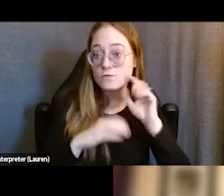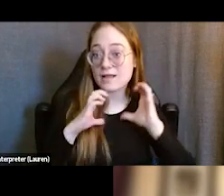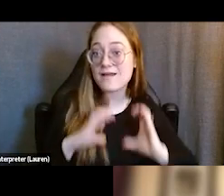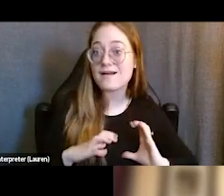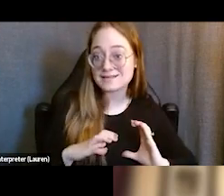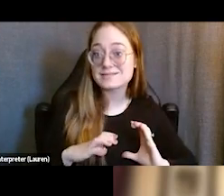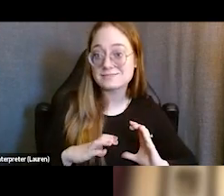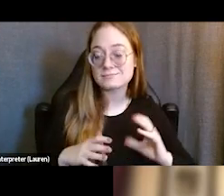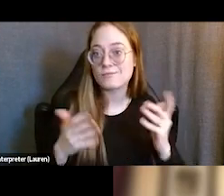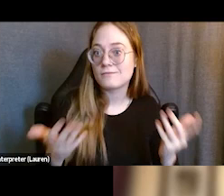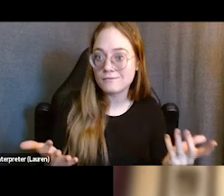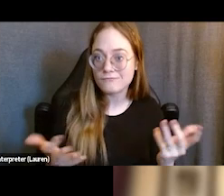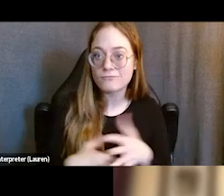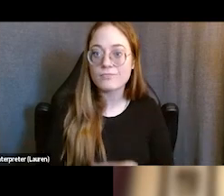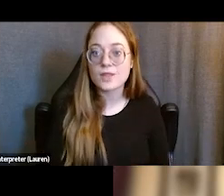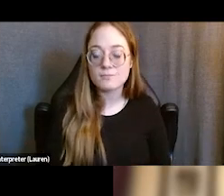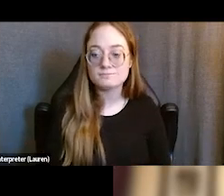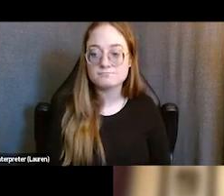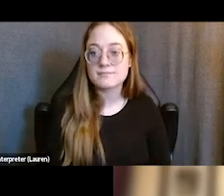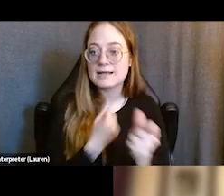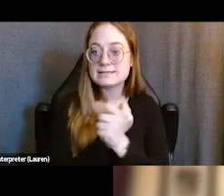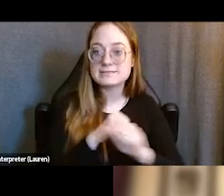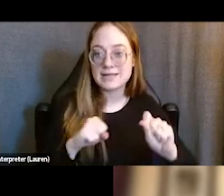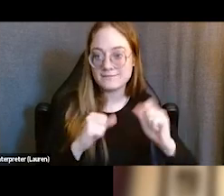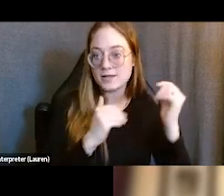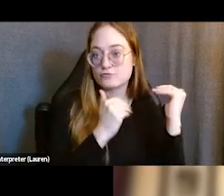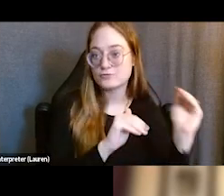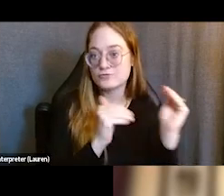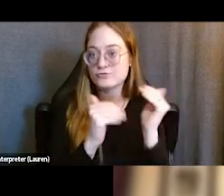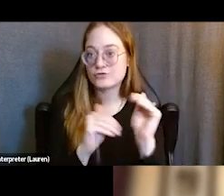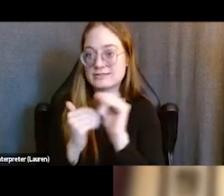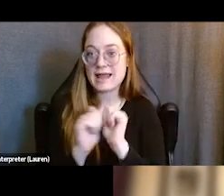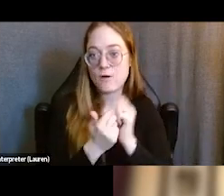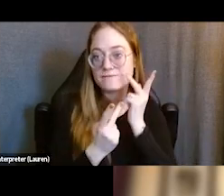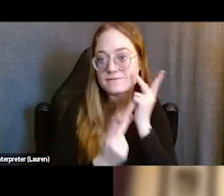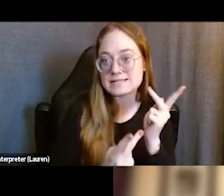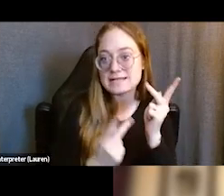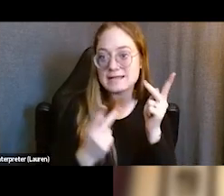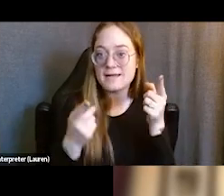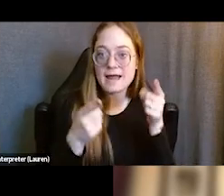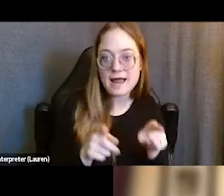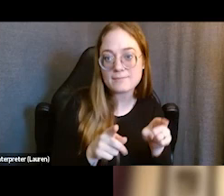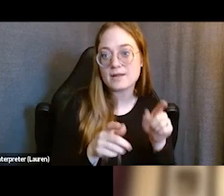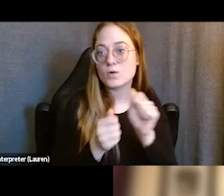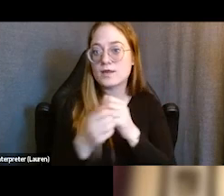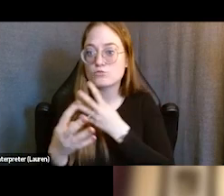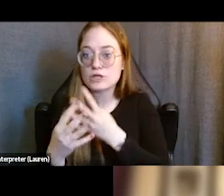because there have been safety-based restrictions on how visiting can happen in the carceral facilities that we work in.